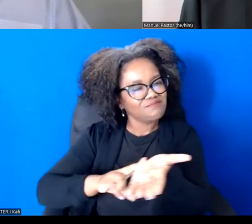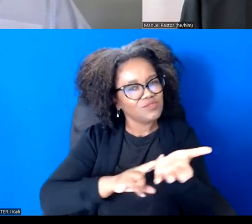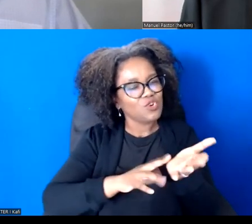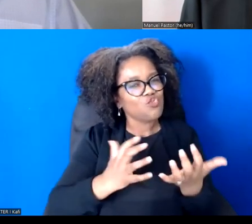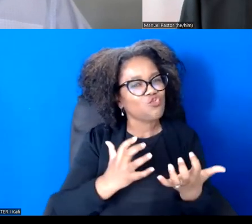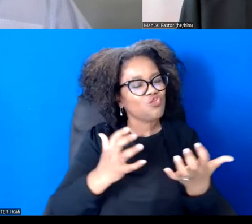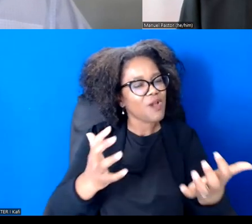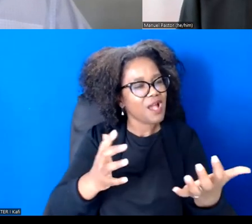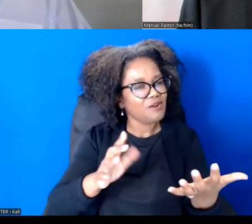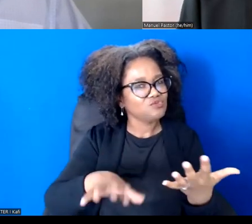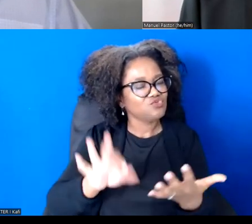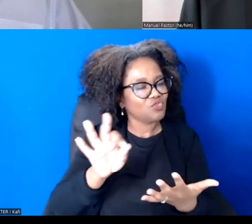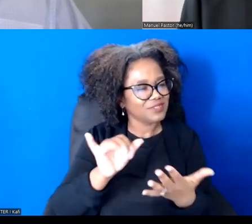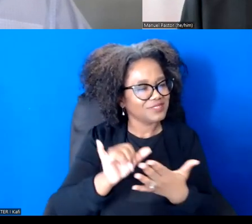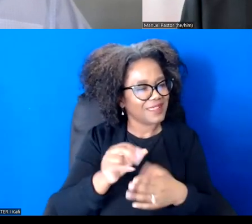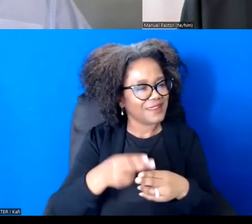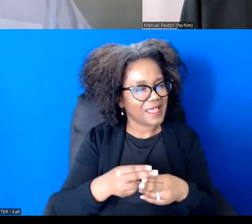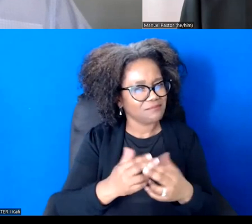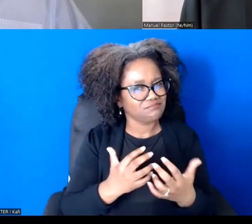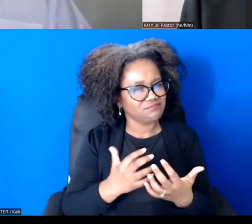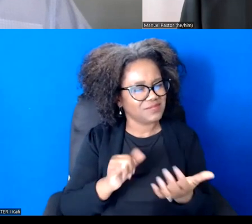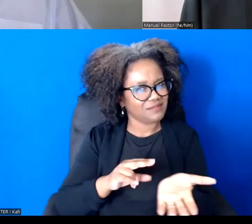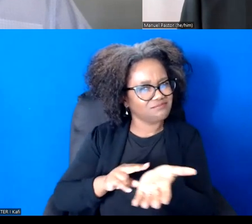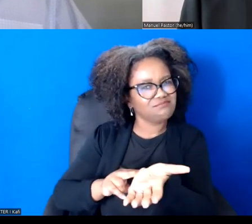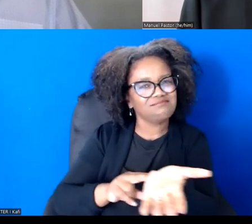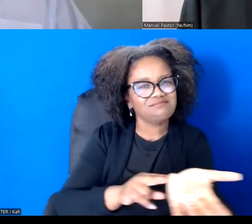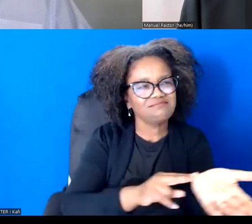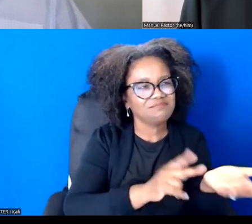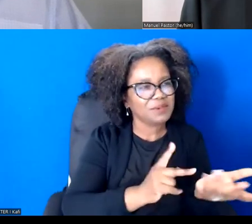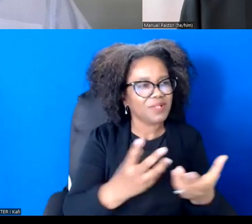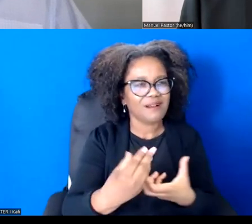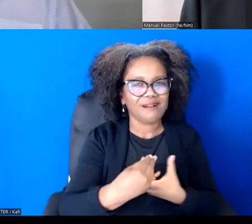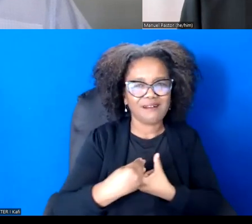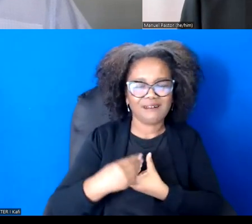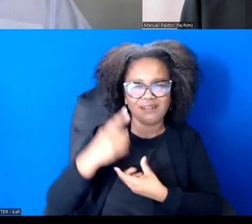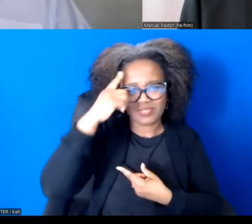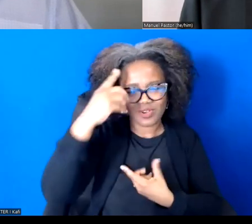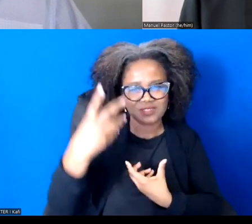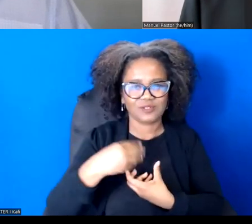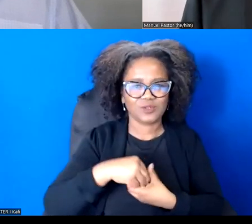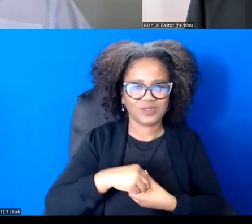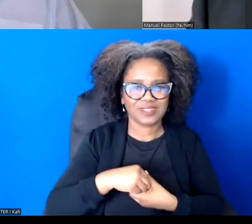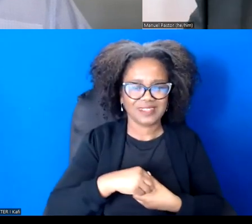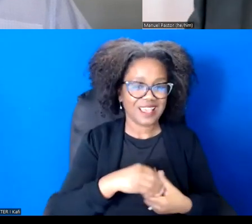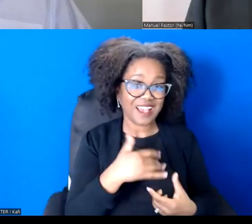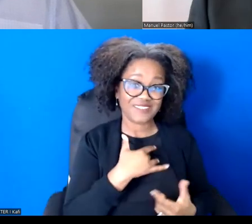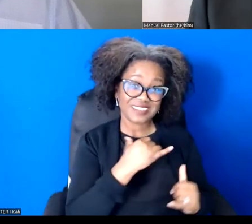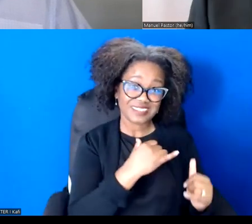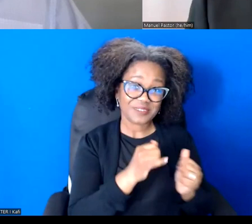What's interesting is that the germ of the book with Chris Better began in when we were